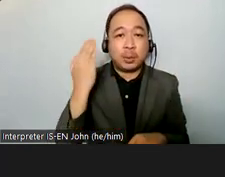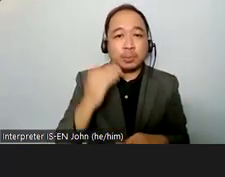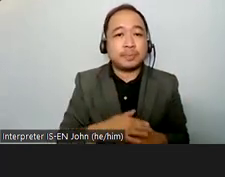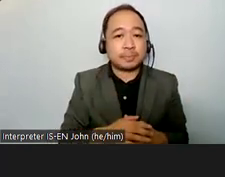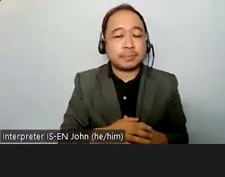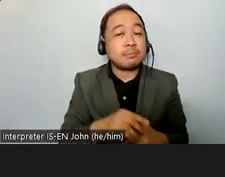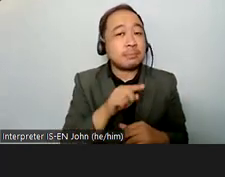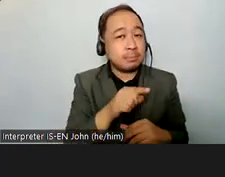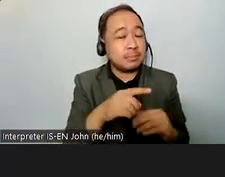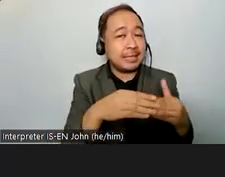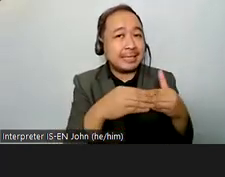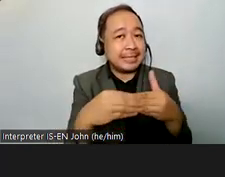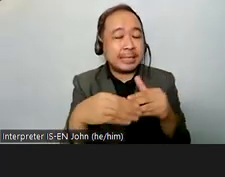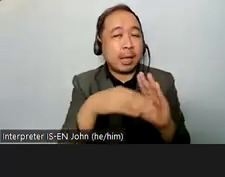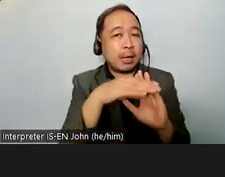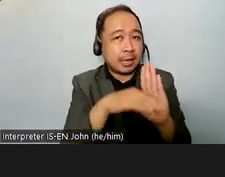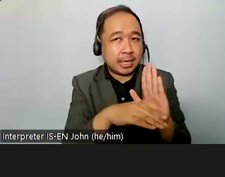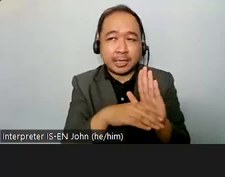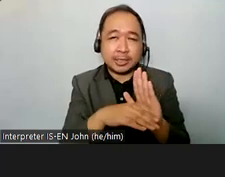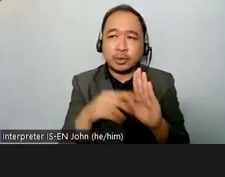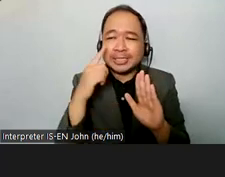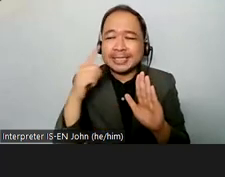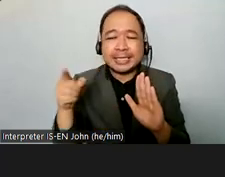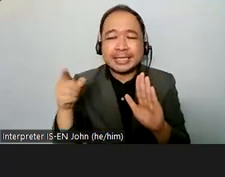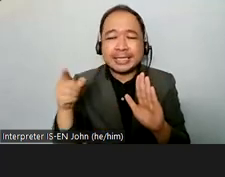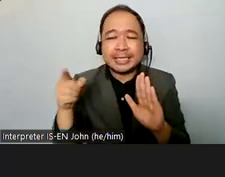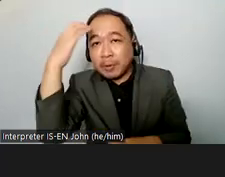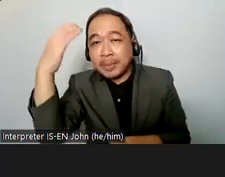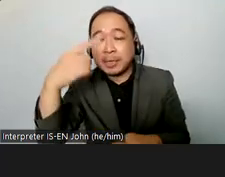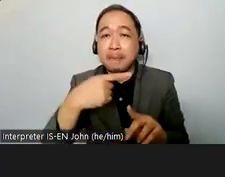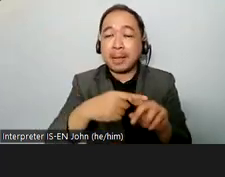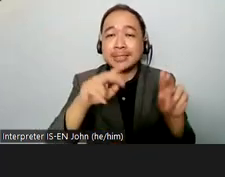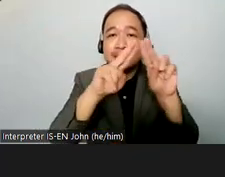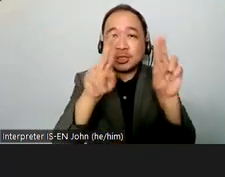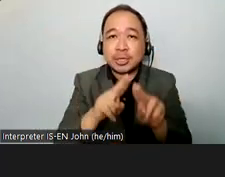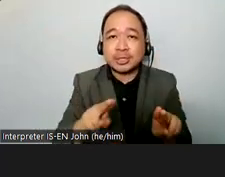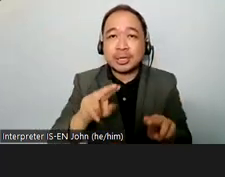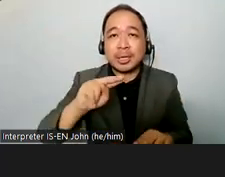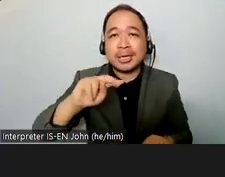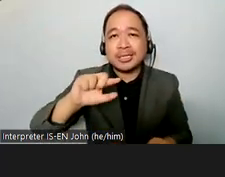international cooperation agencies the assurance of the feasibility and practicality of living in